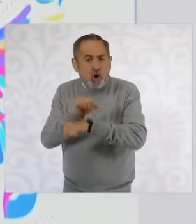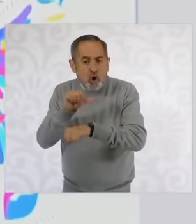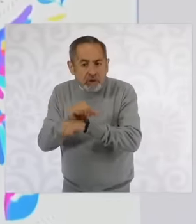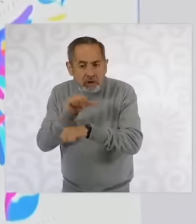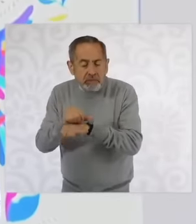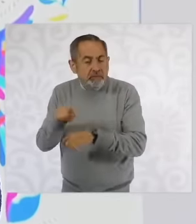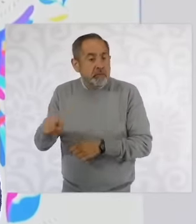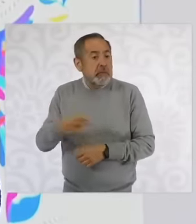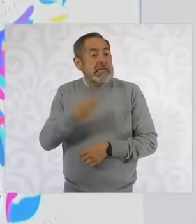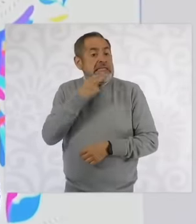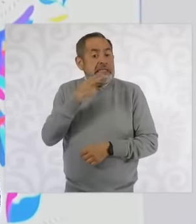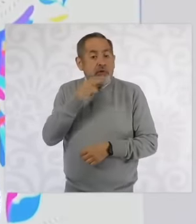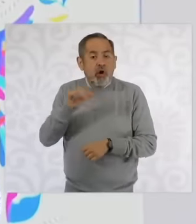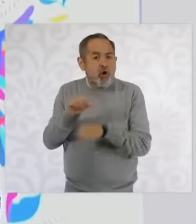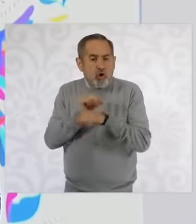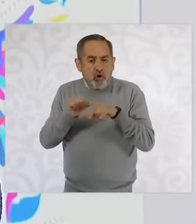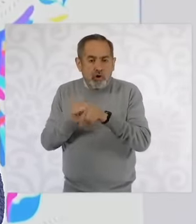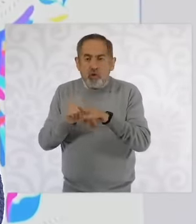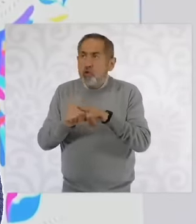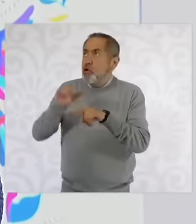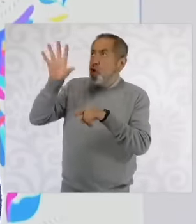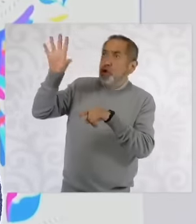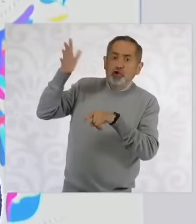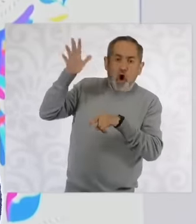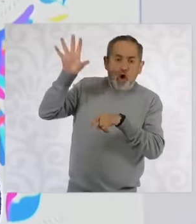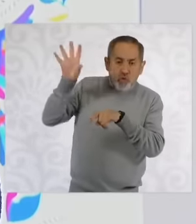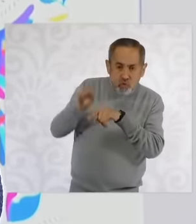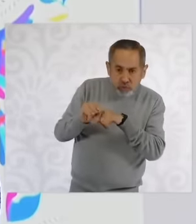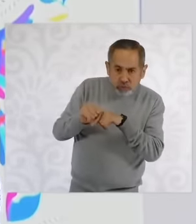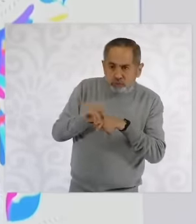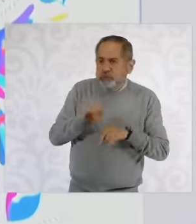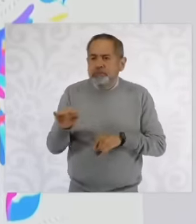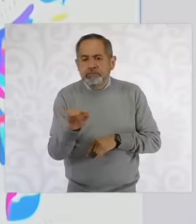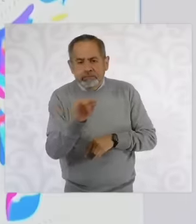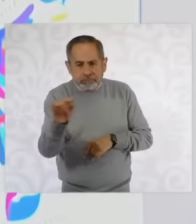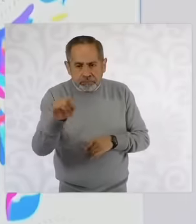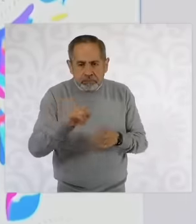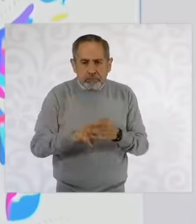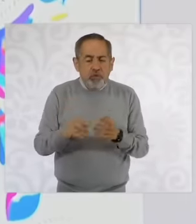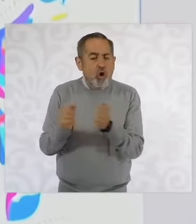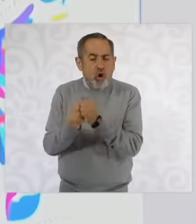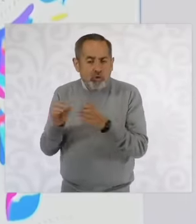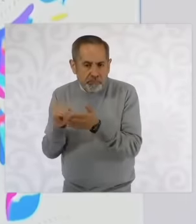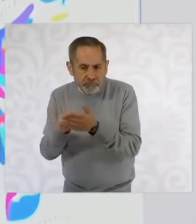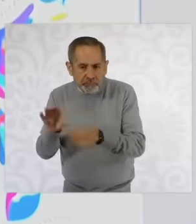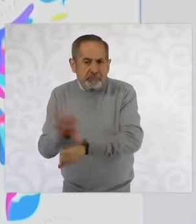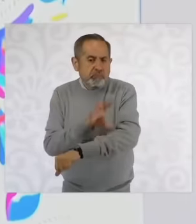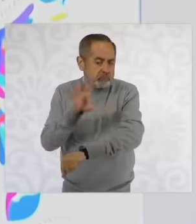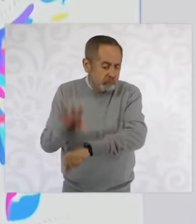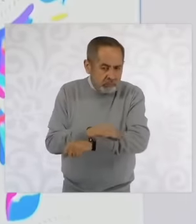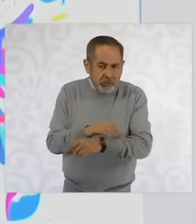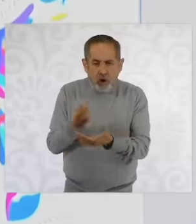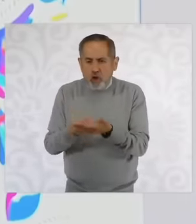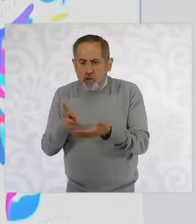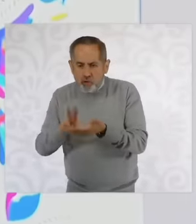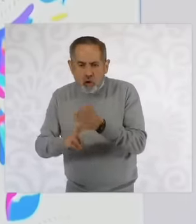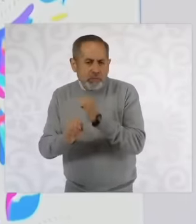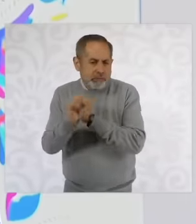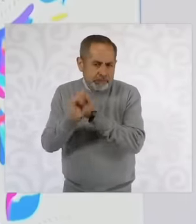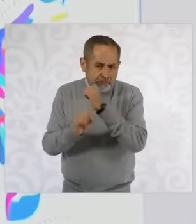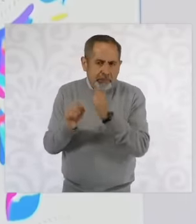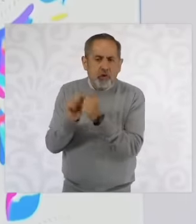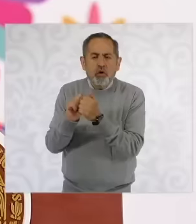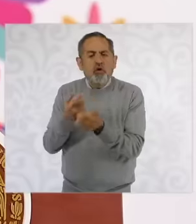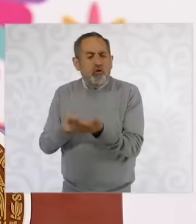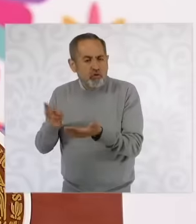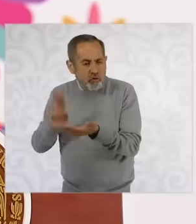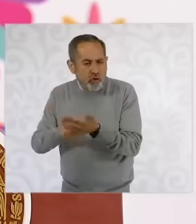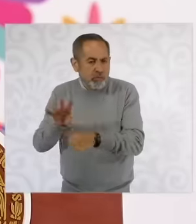on solar energy and electric vehicles hybrid vehicles very small vehicles that can